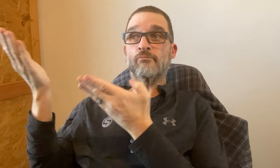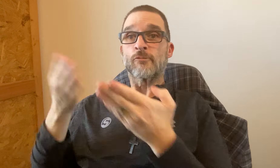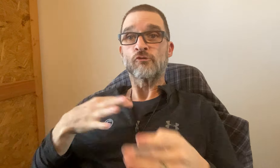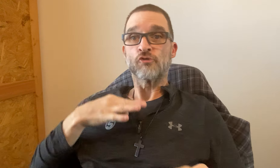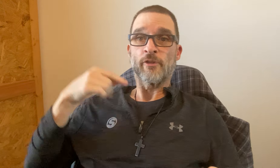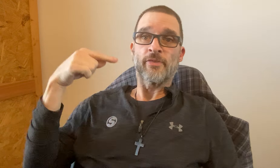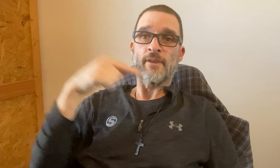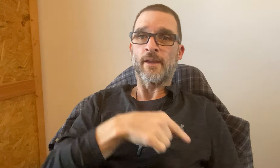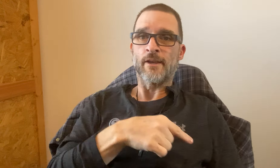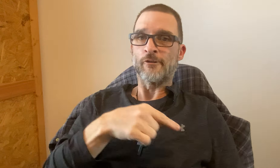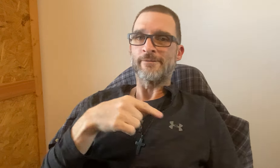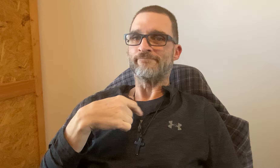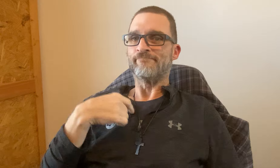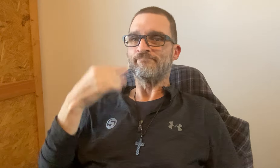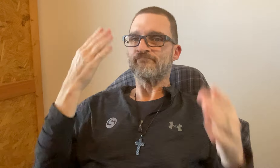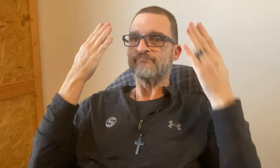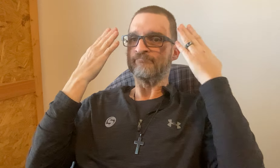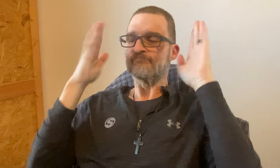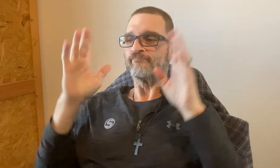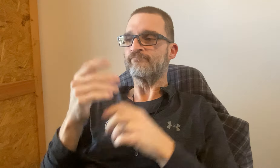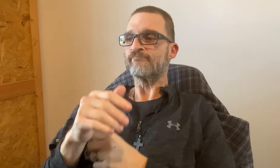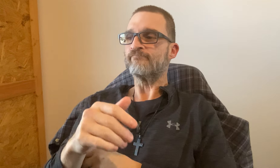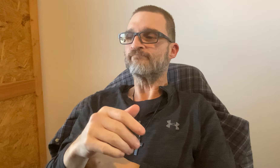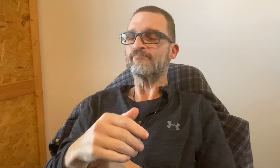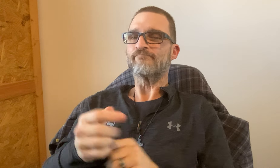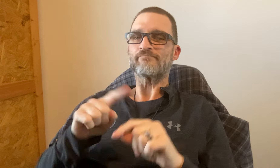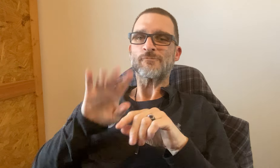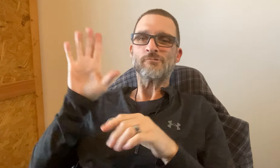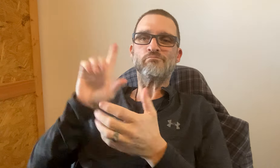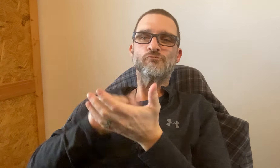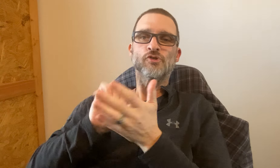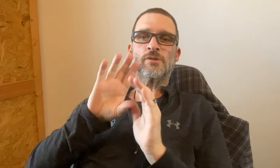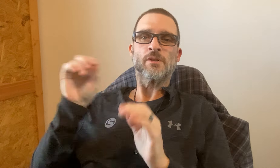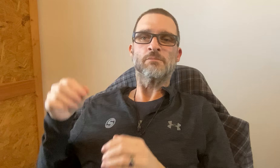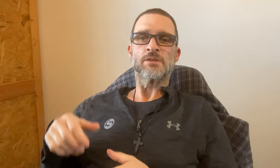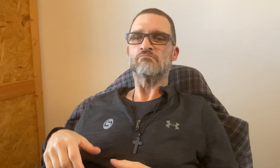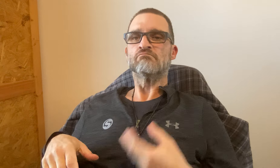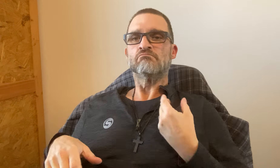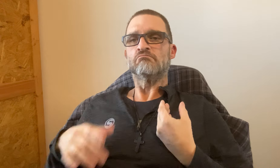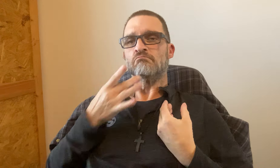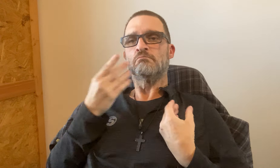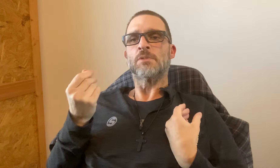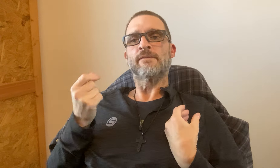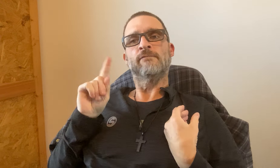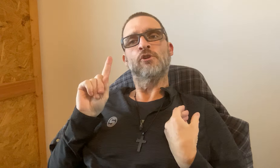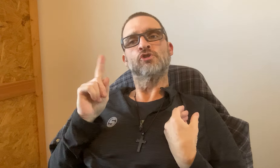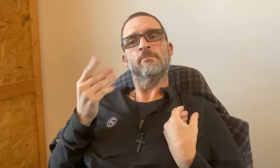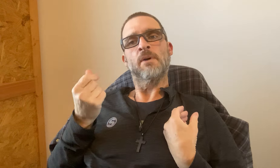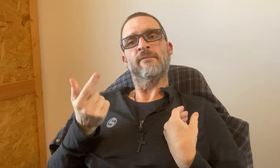If we will be bringing the shirts to the picnic, I don't know about that. It depends on the shirt printing company. If they prefer to have money first.